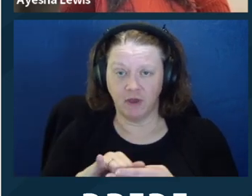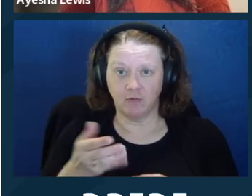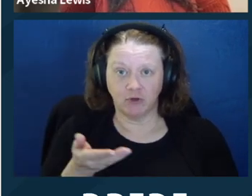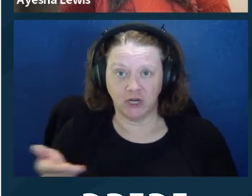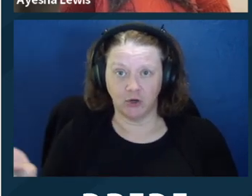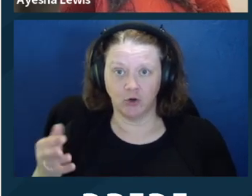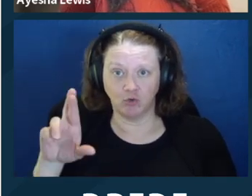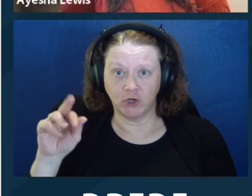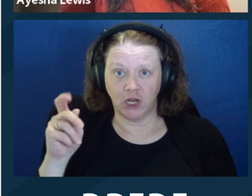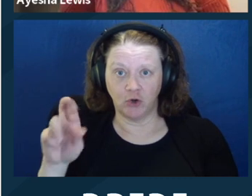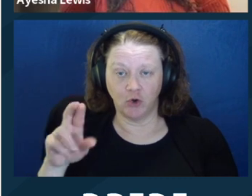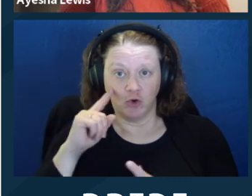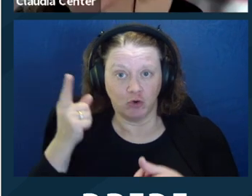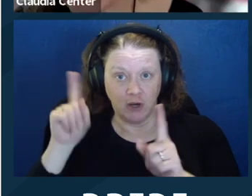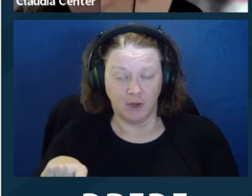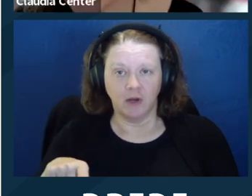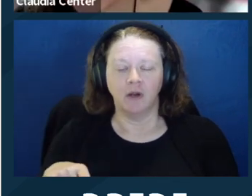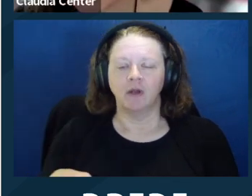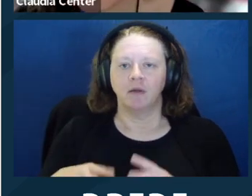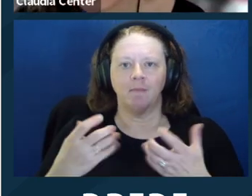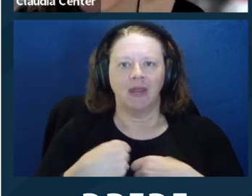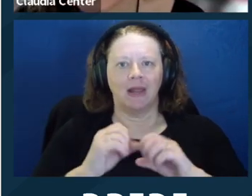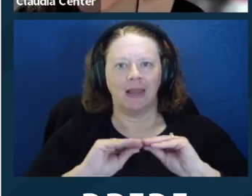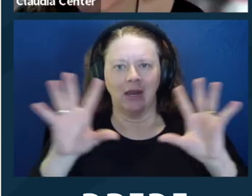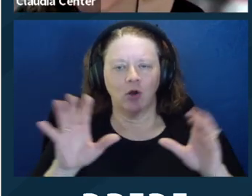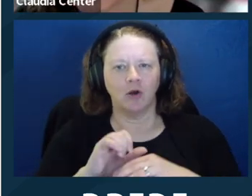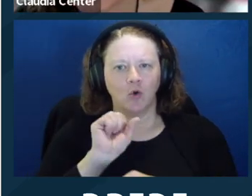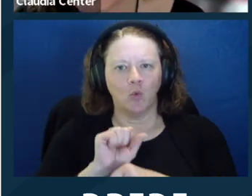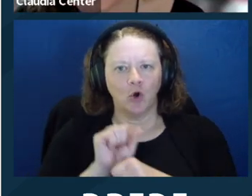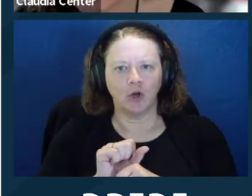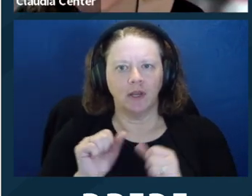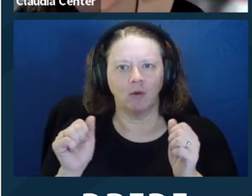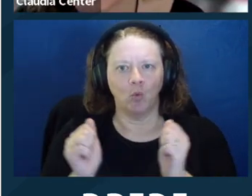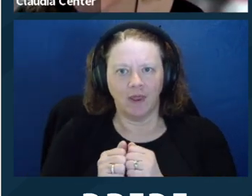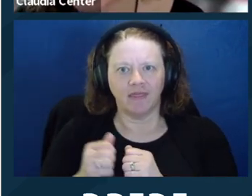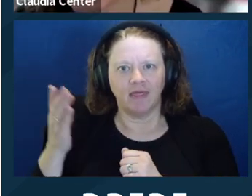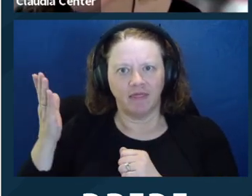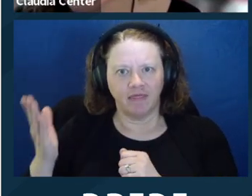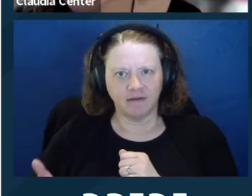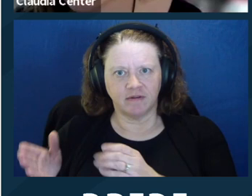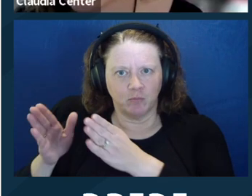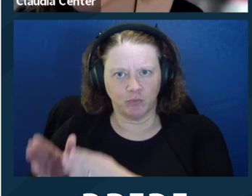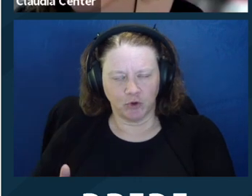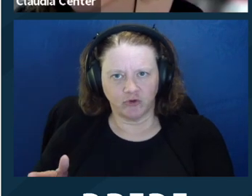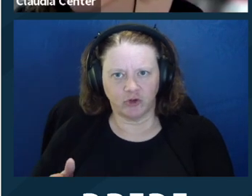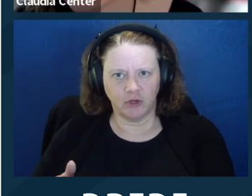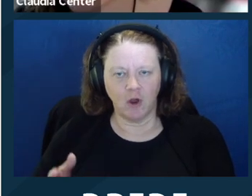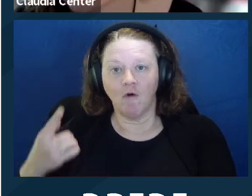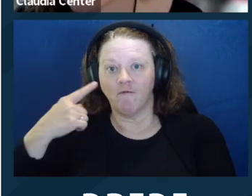And that that person is the client that makes the decisions, right?